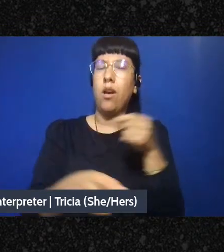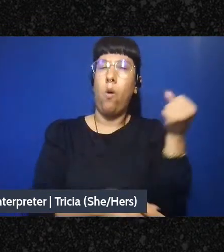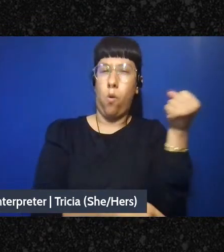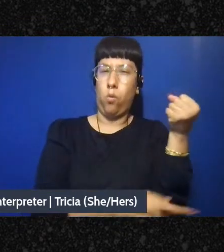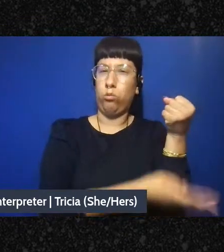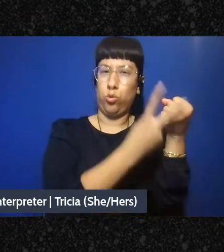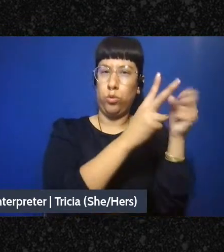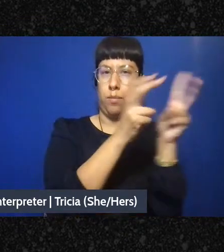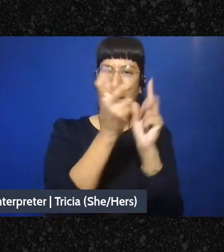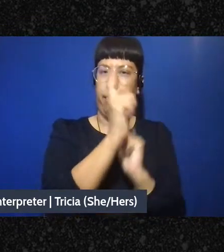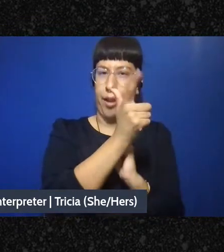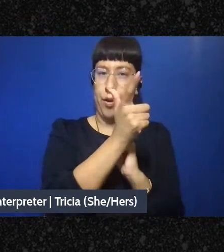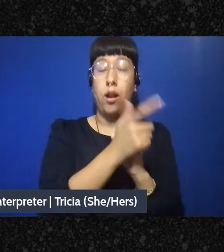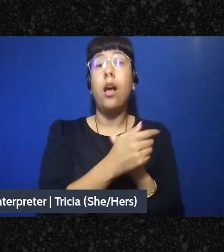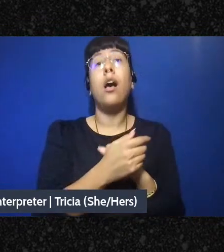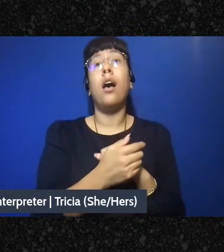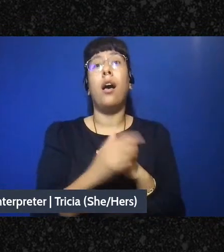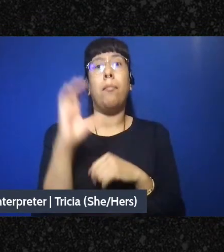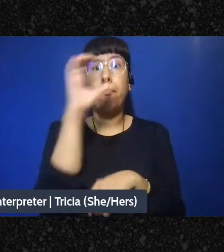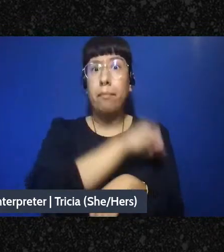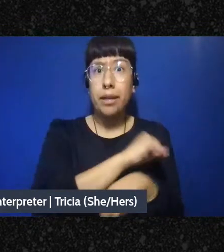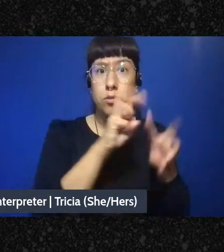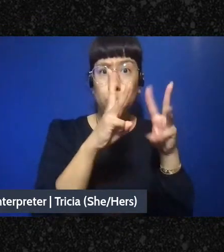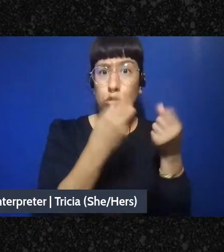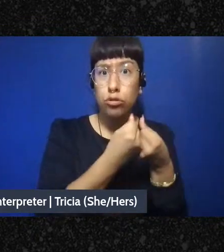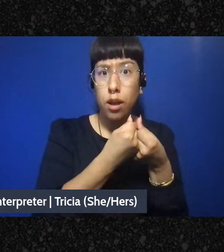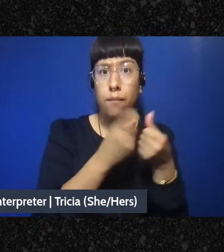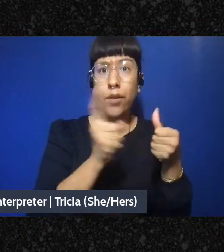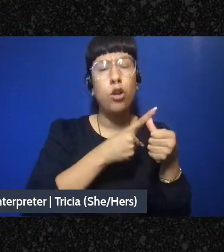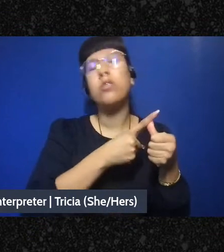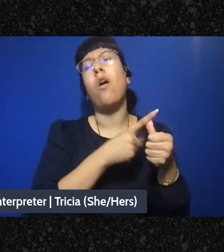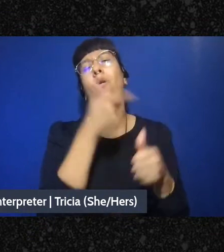um. And if you missed the last workshop as Hope said you can just watch the video